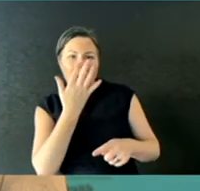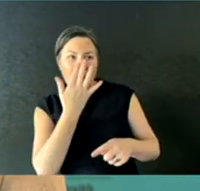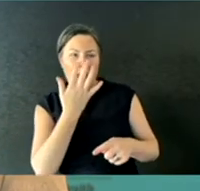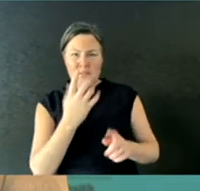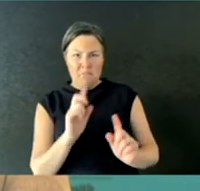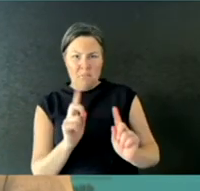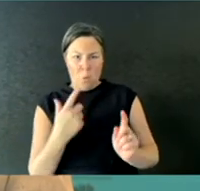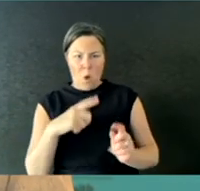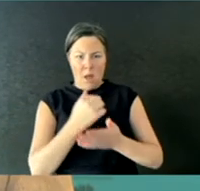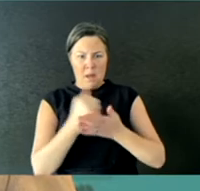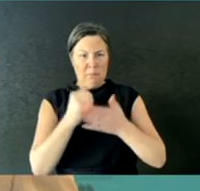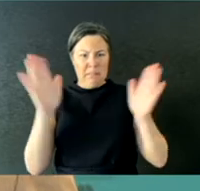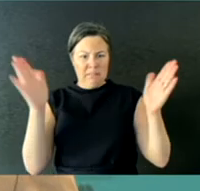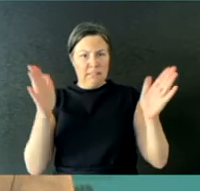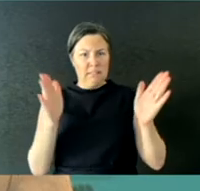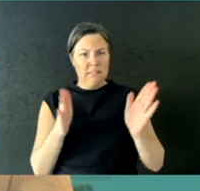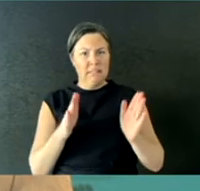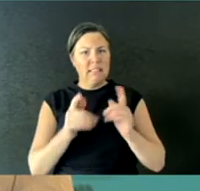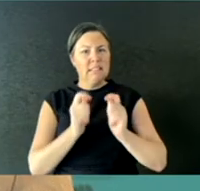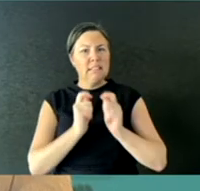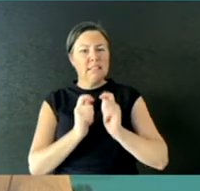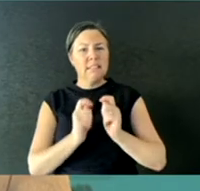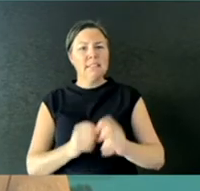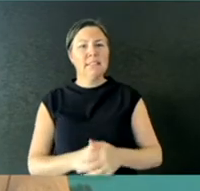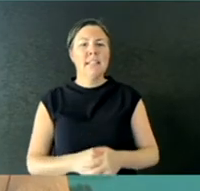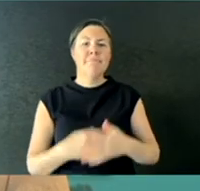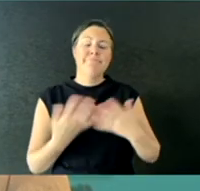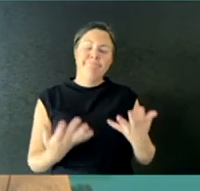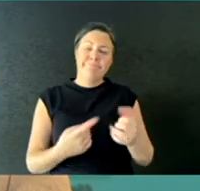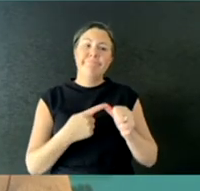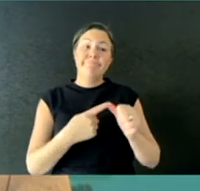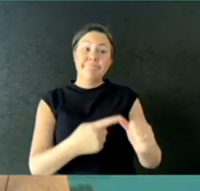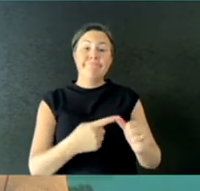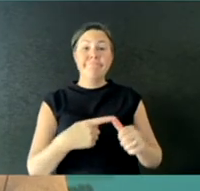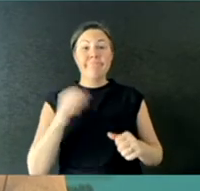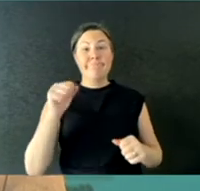Well, Paul, I think we've all expressed concern about the decrease in testing rates.